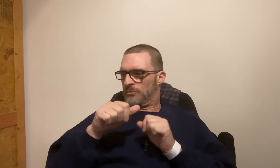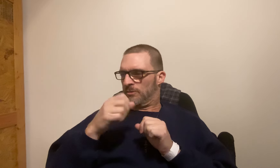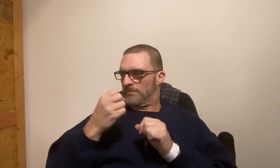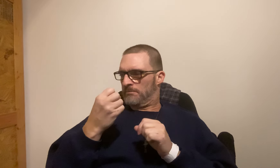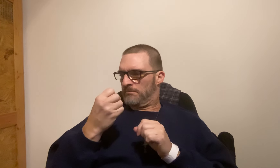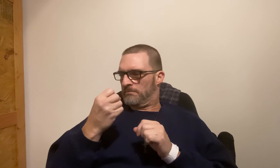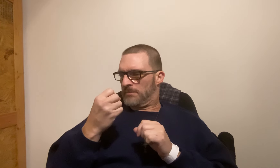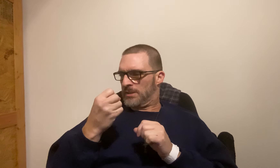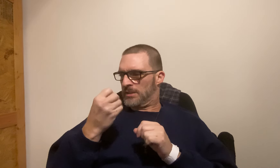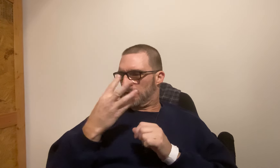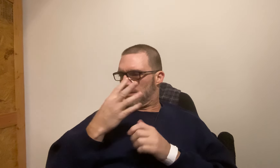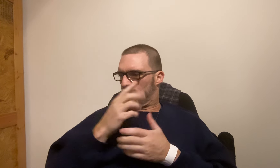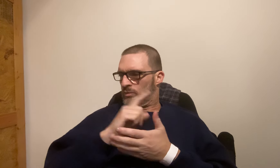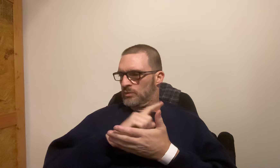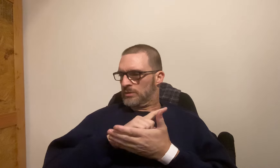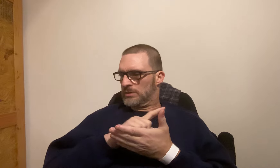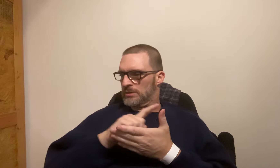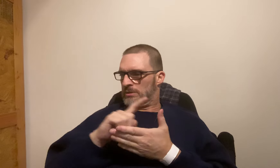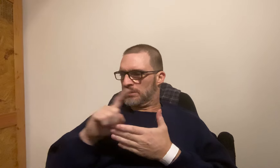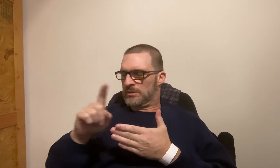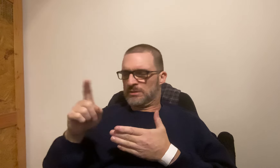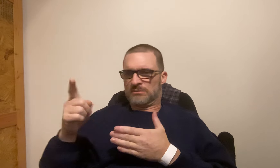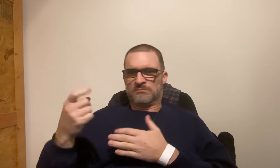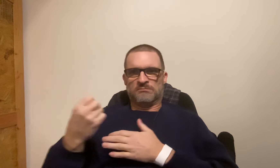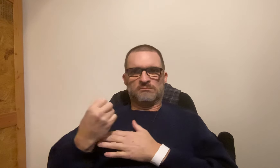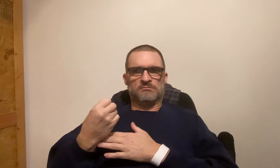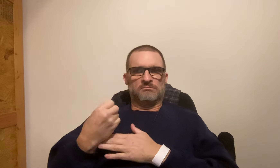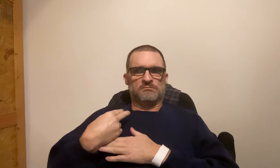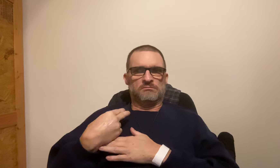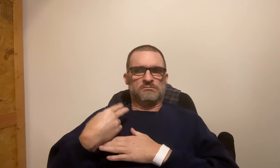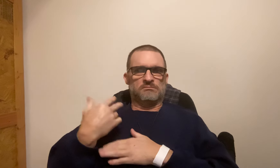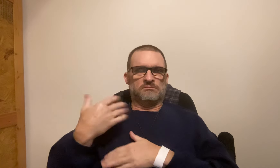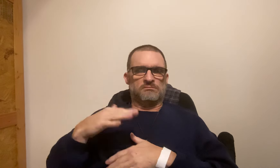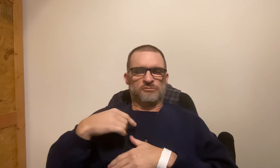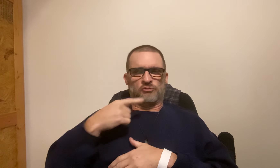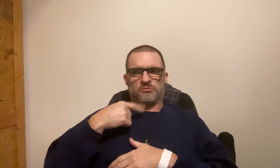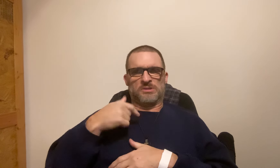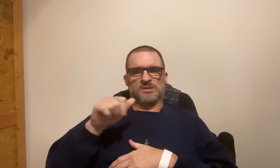I can't remember how many weeks. [25 radiations for 6 weeks] That person had more than me.